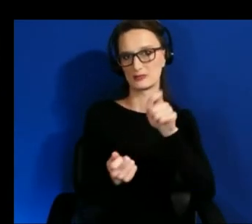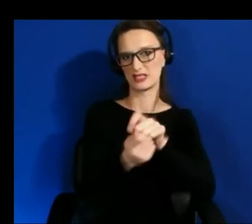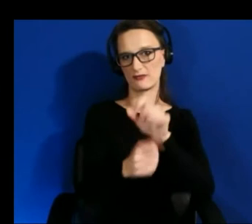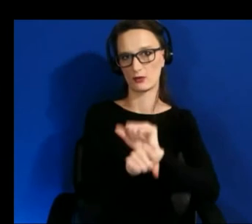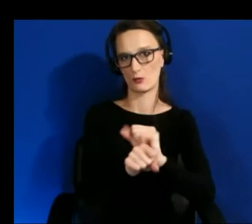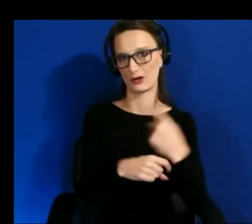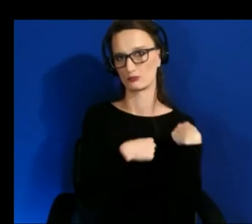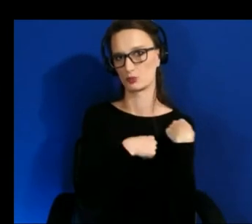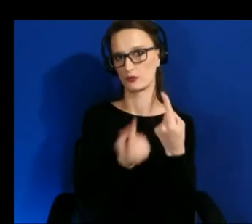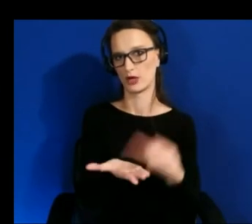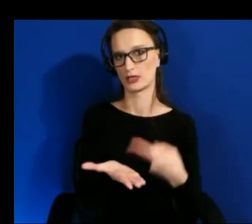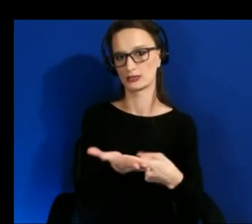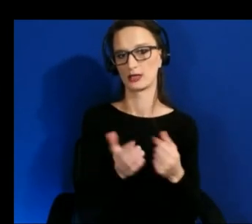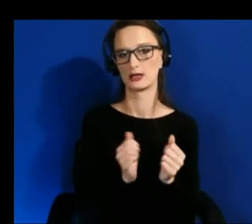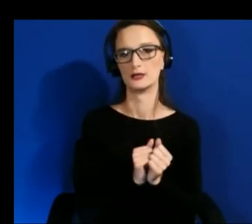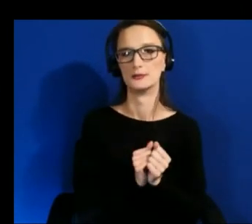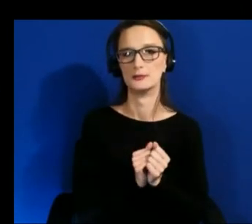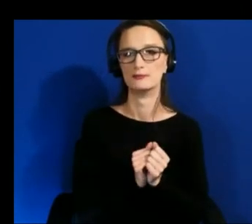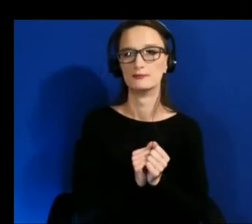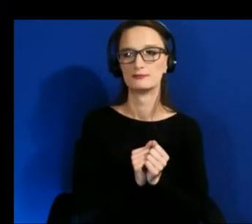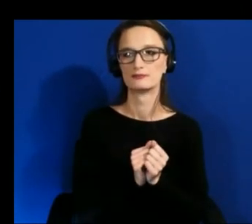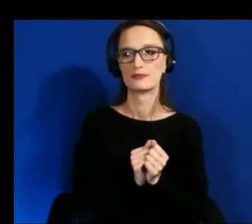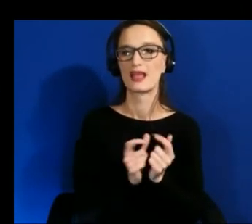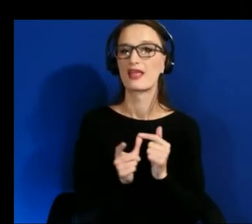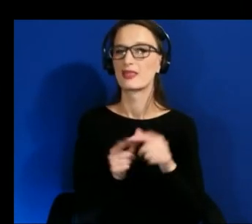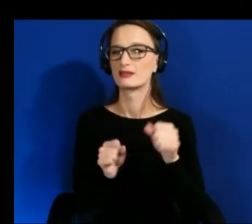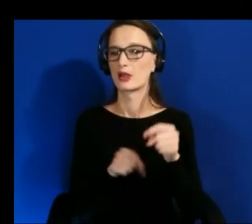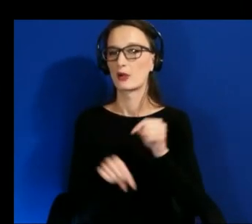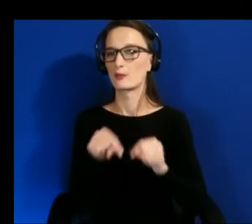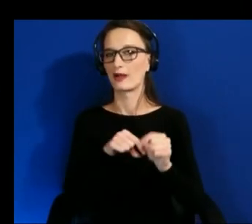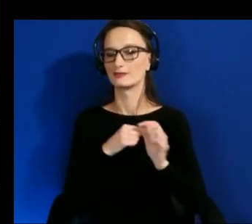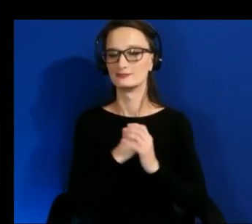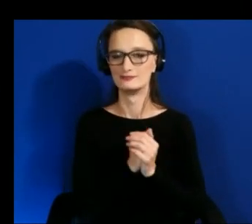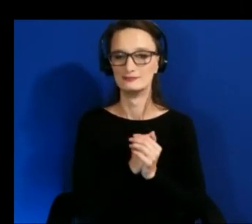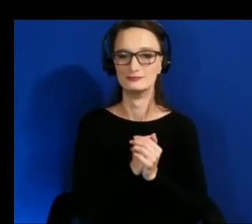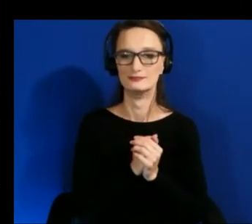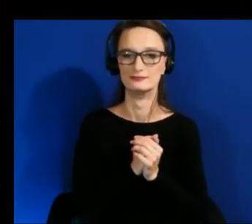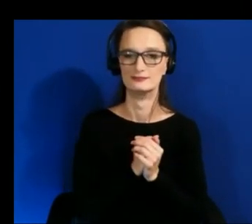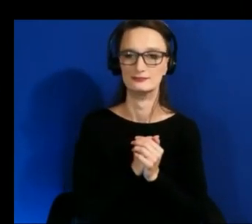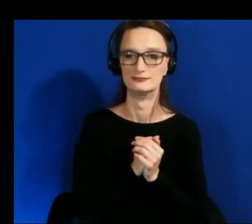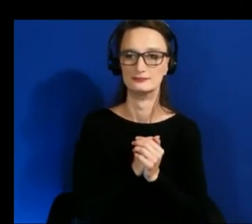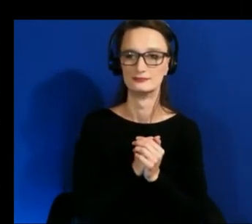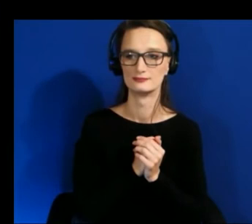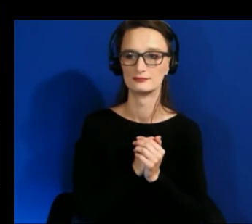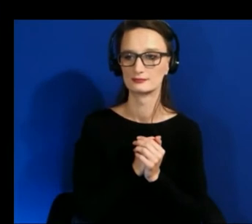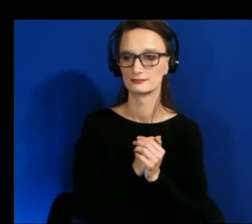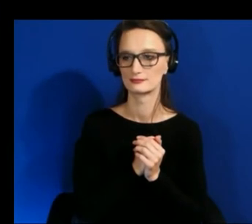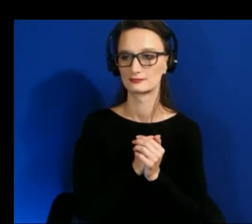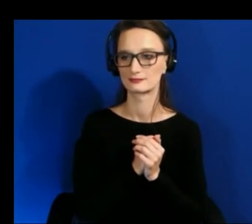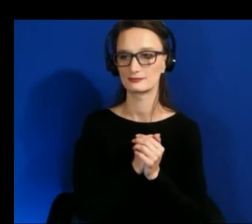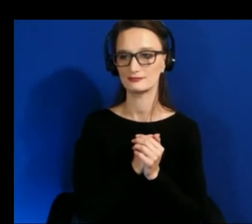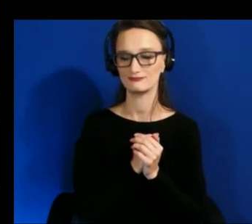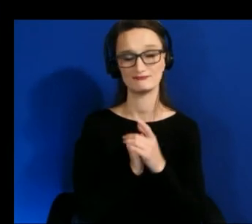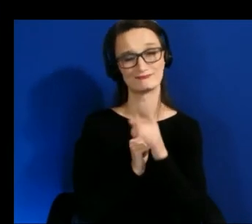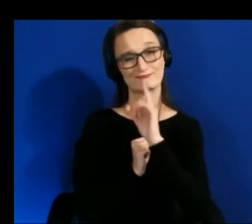um amy maybe we could go back to you sure so for every project i i take a slightly different